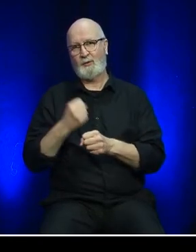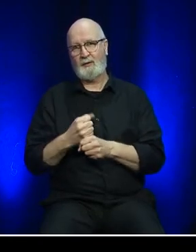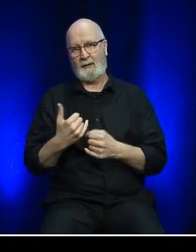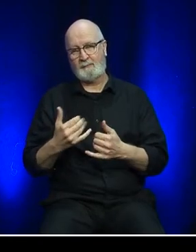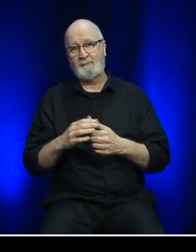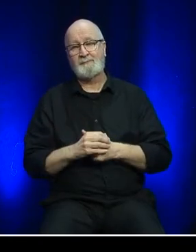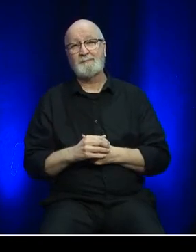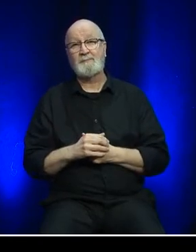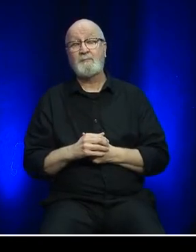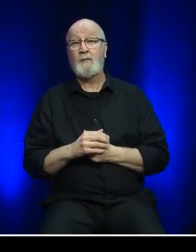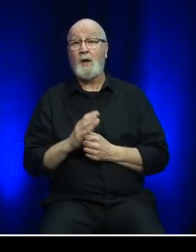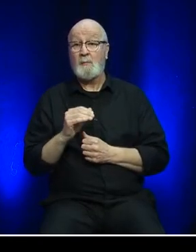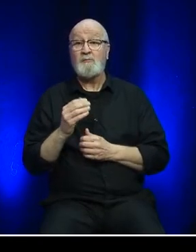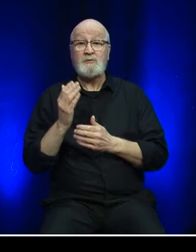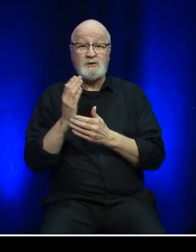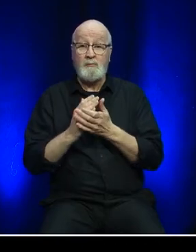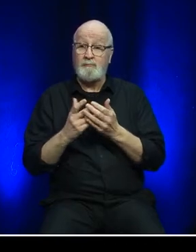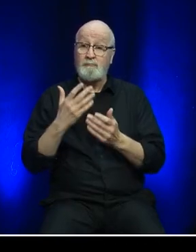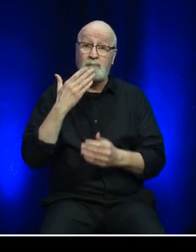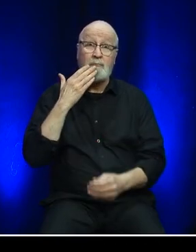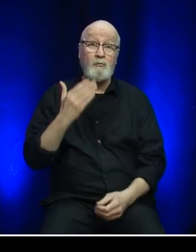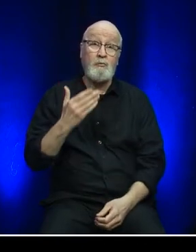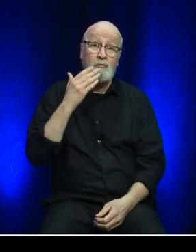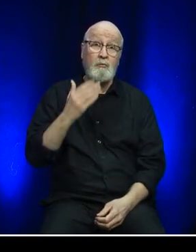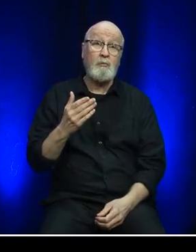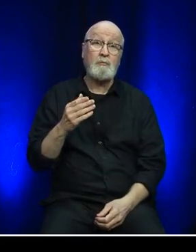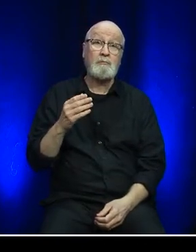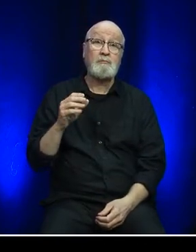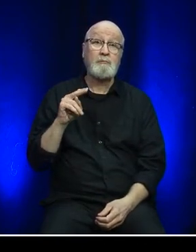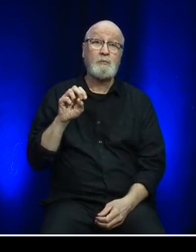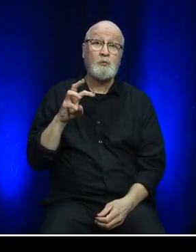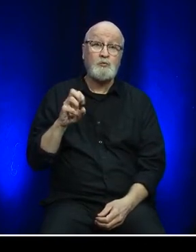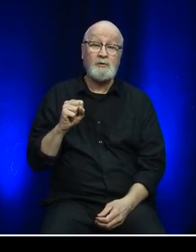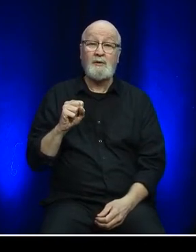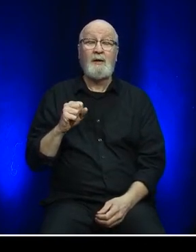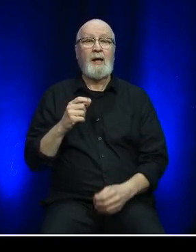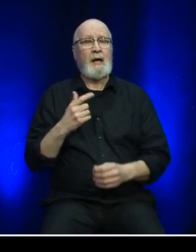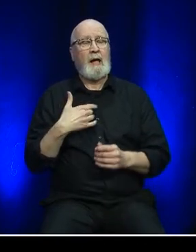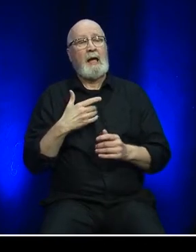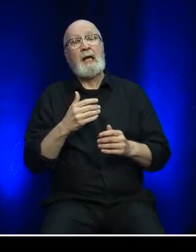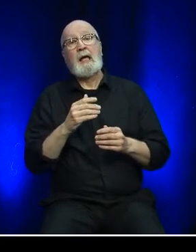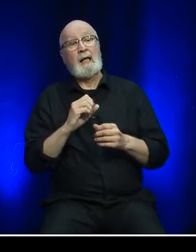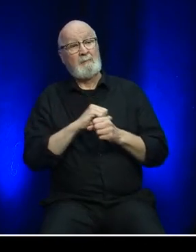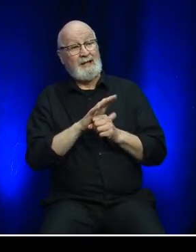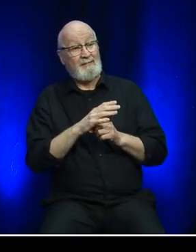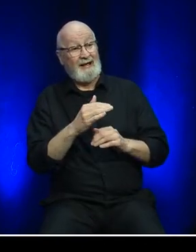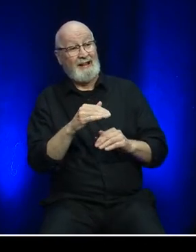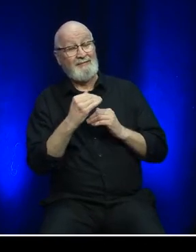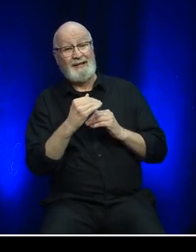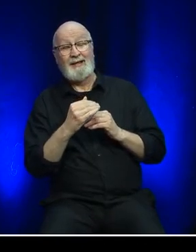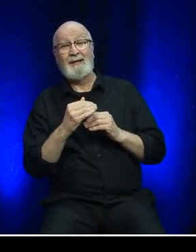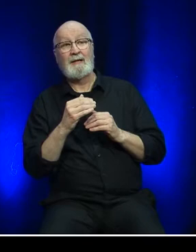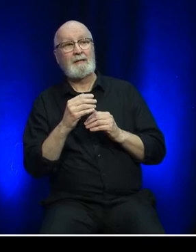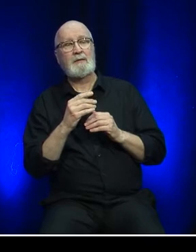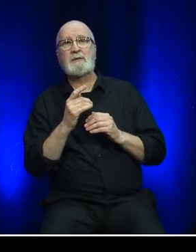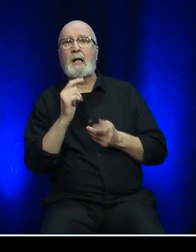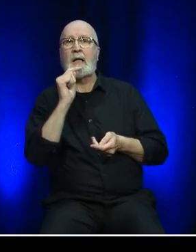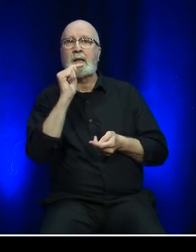However, there were bright spots during the year. Pandemic restrictions lessened in 2021, particularly